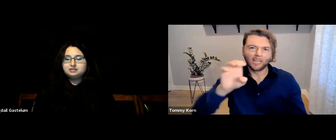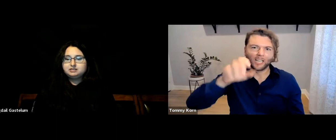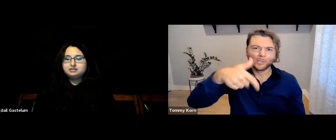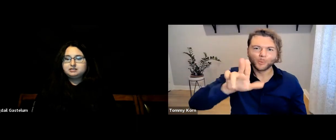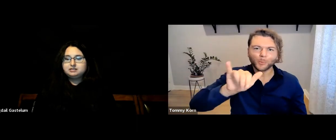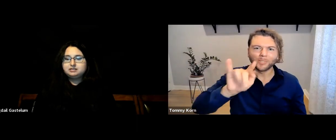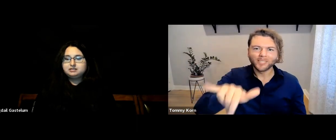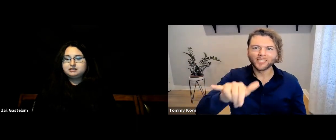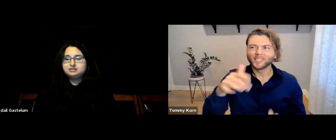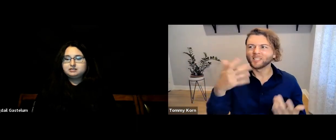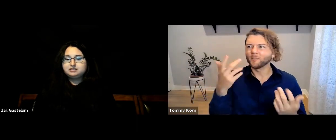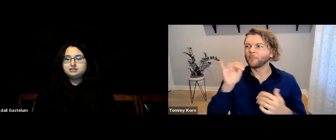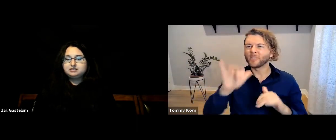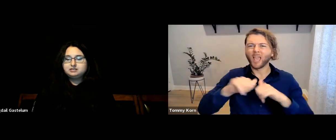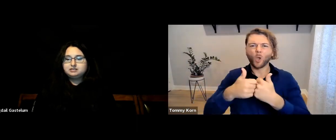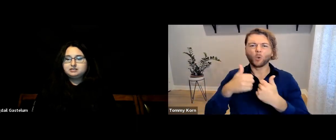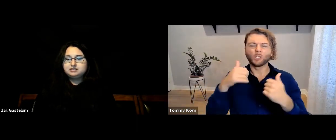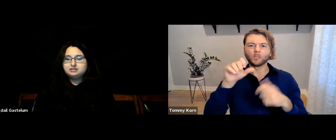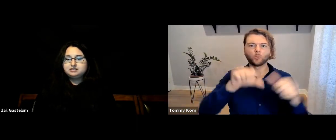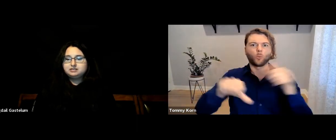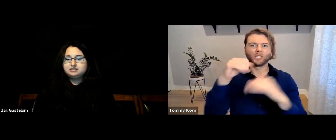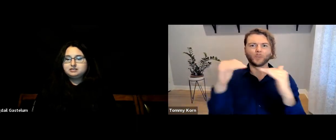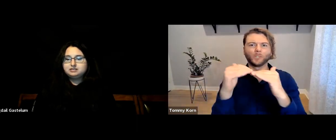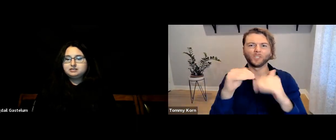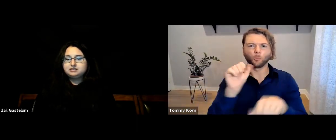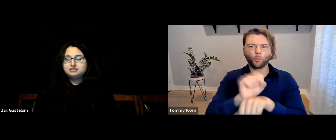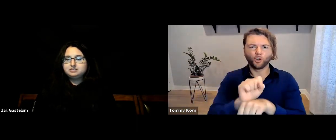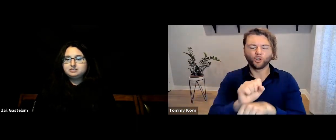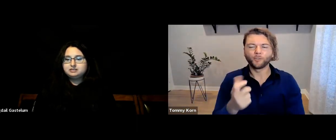It’s how social equality works.